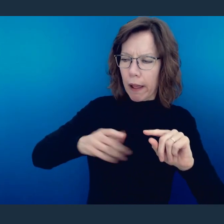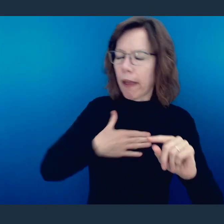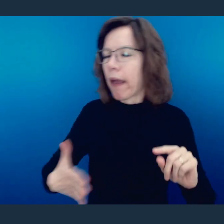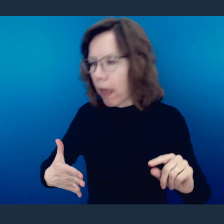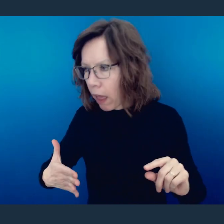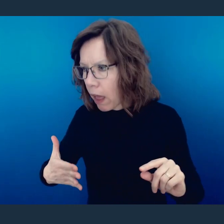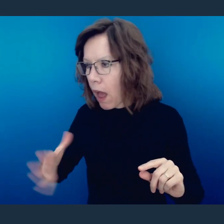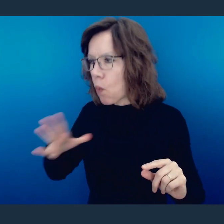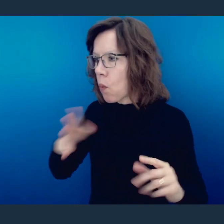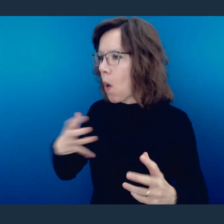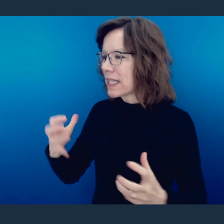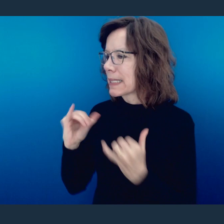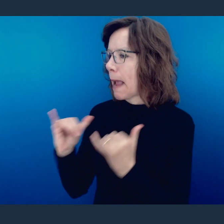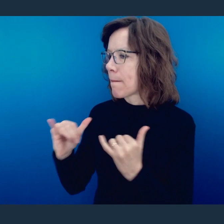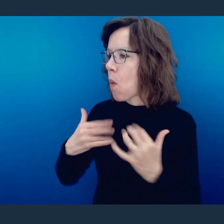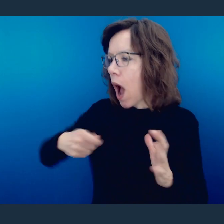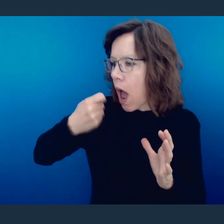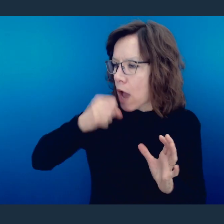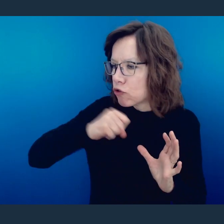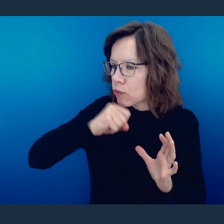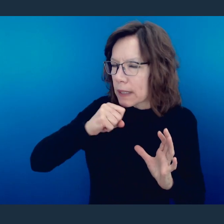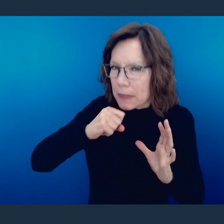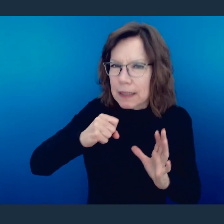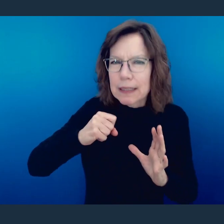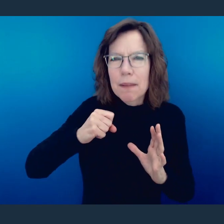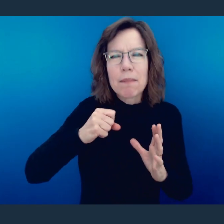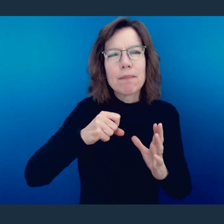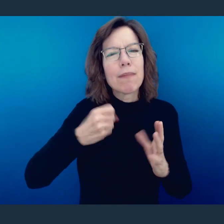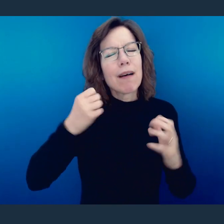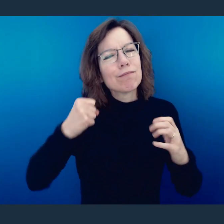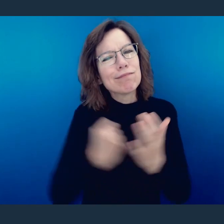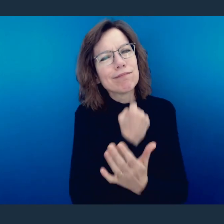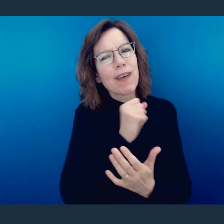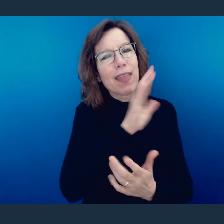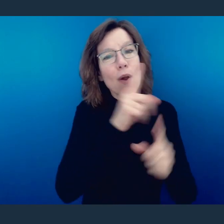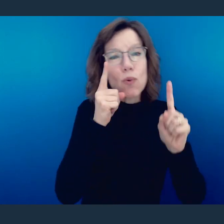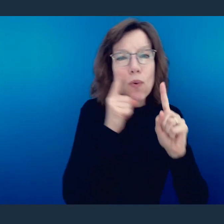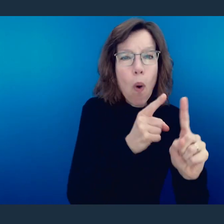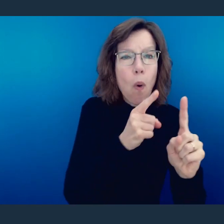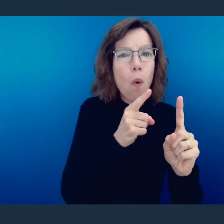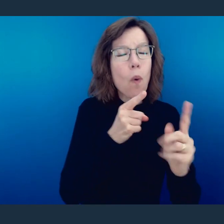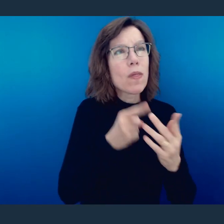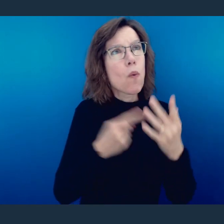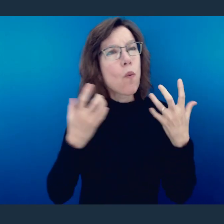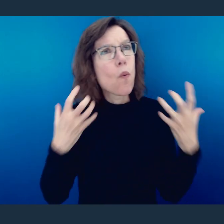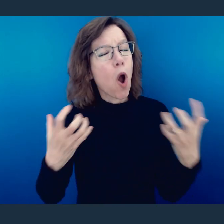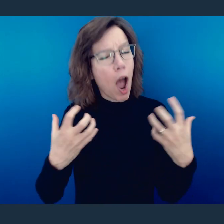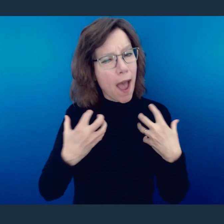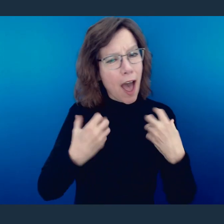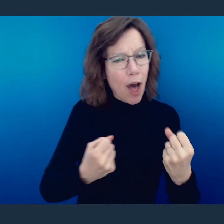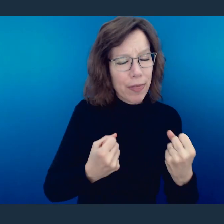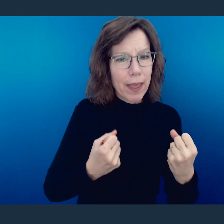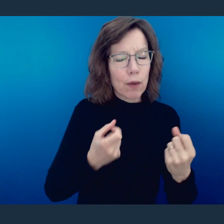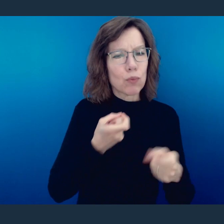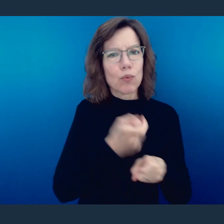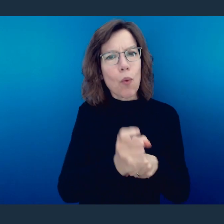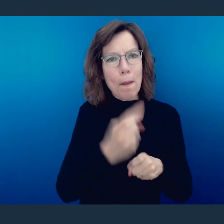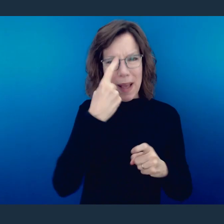they may give in and start to eat with you. But now they've gone against the goal that they set. They've gone against the thing that they believe they need to do for their own